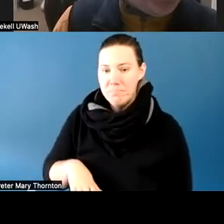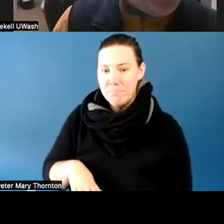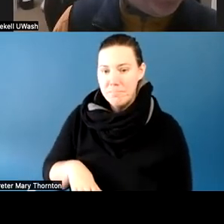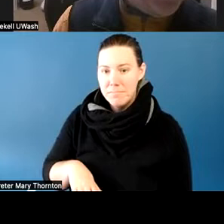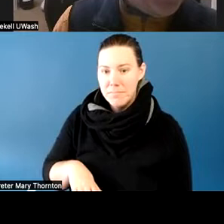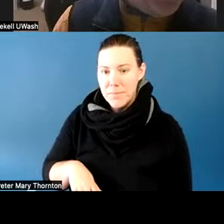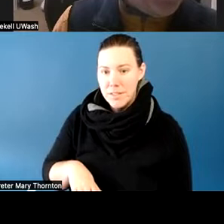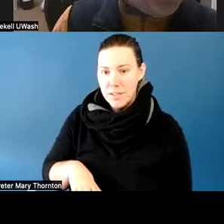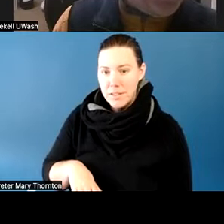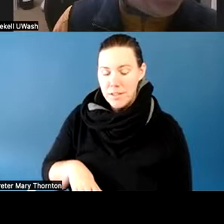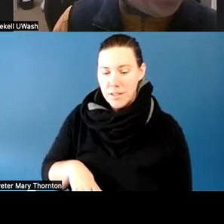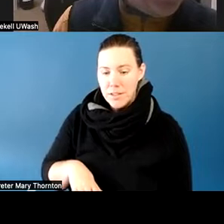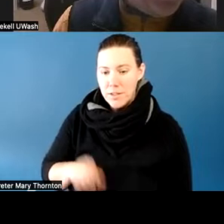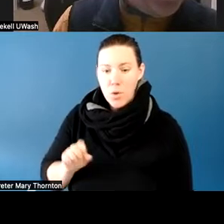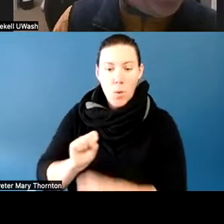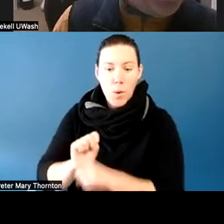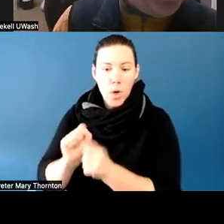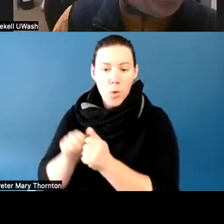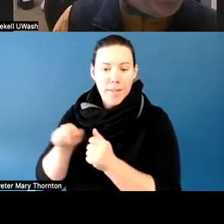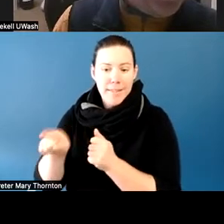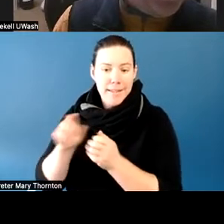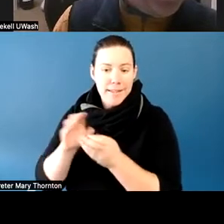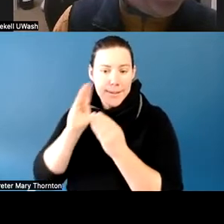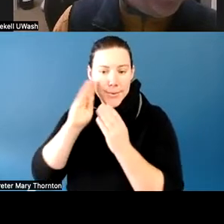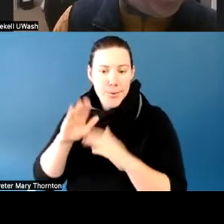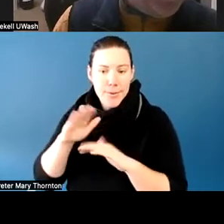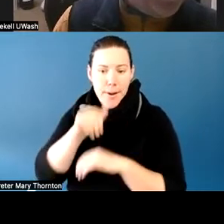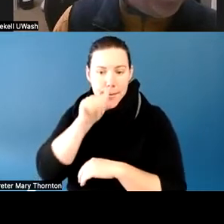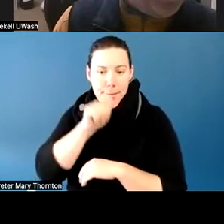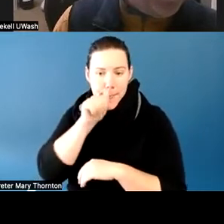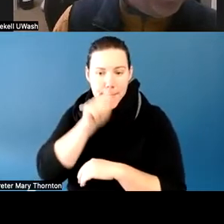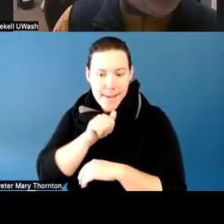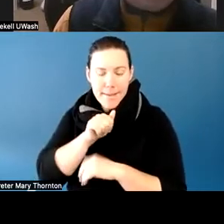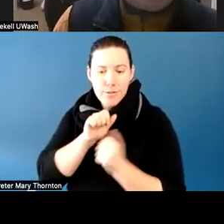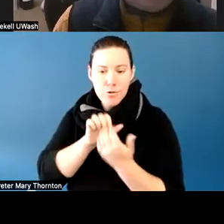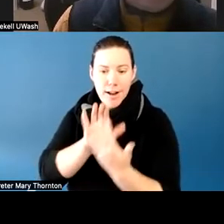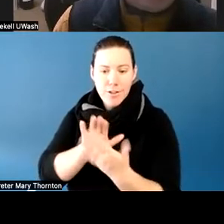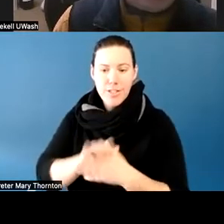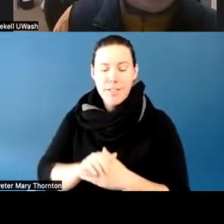on coping strategies, and developing ways for them